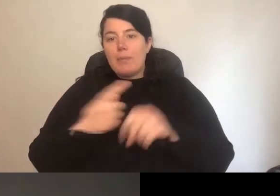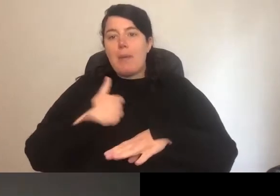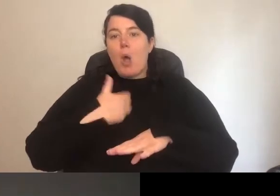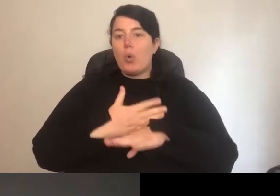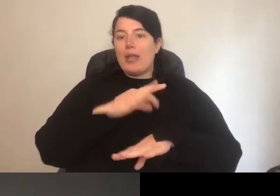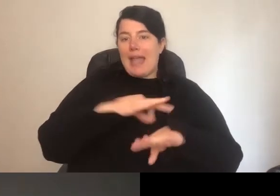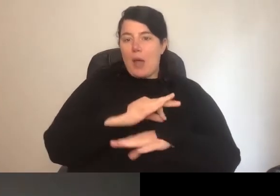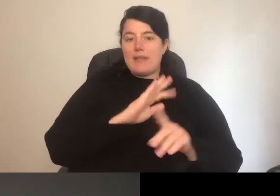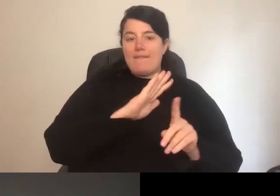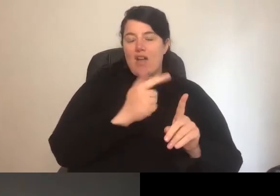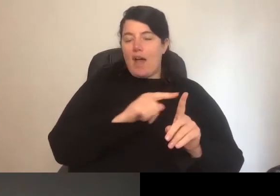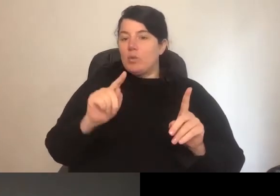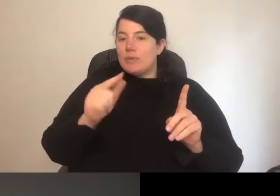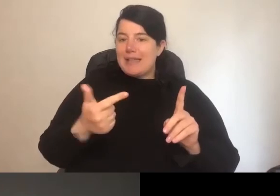My hours are 3 to